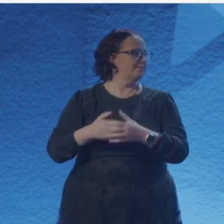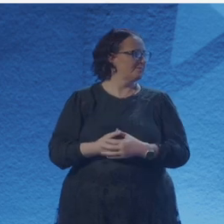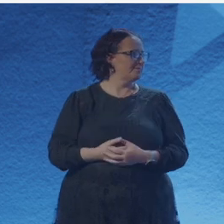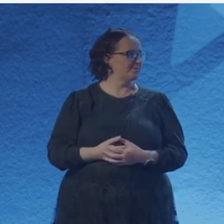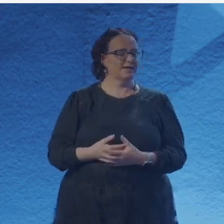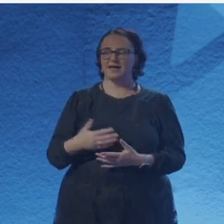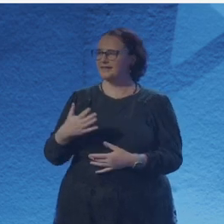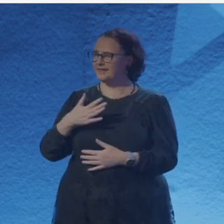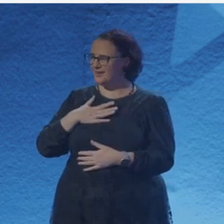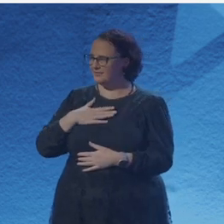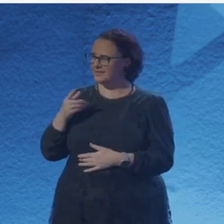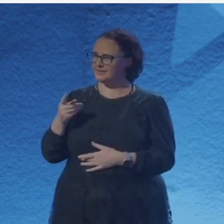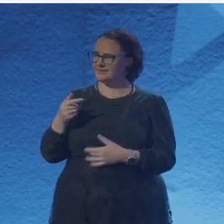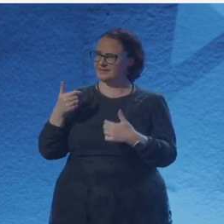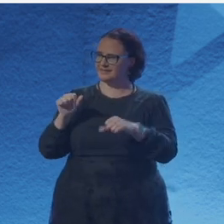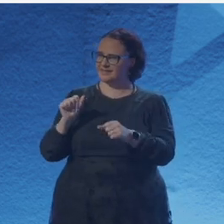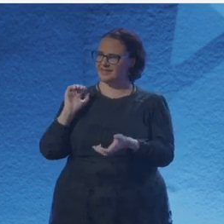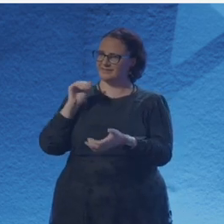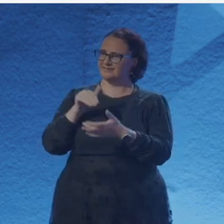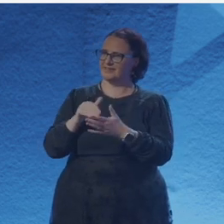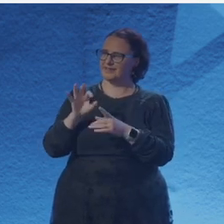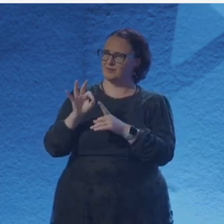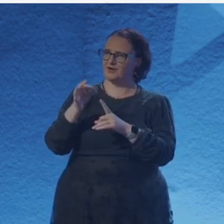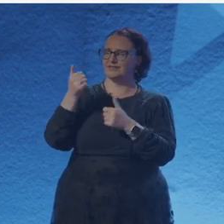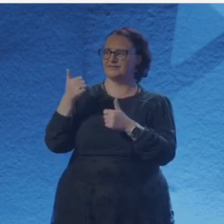appreciation and gratitude for science as I grew up with it,